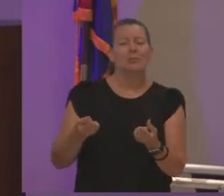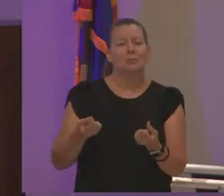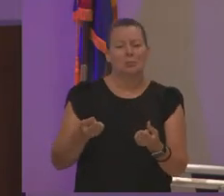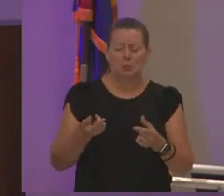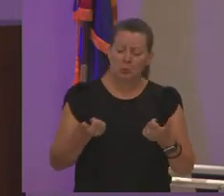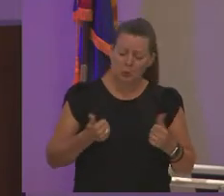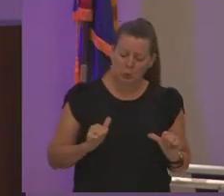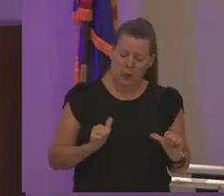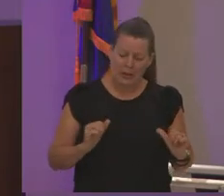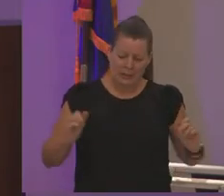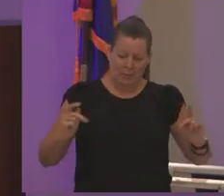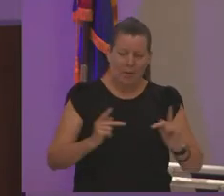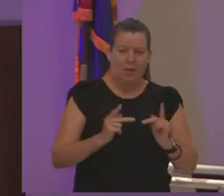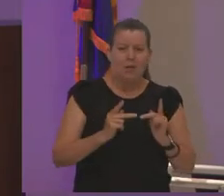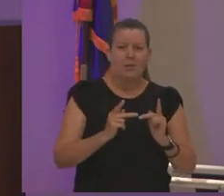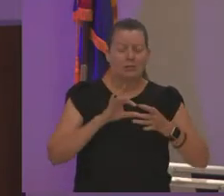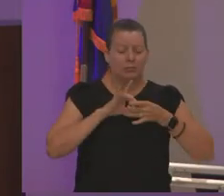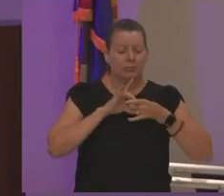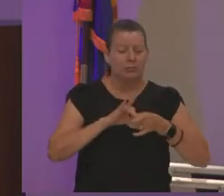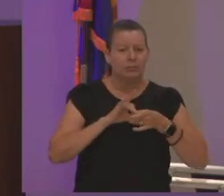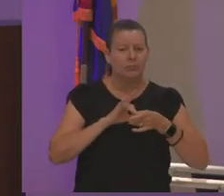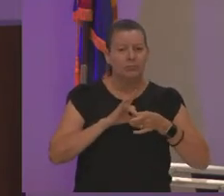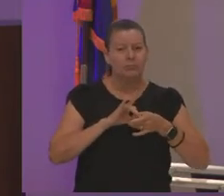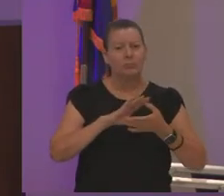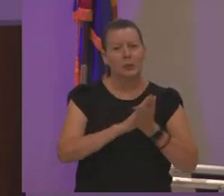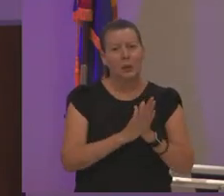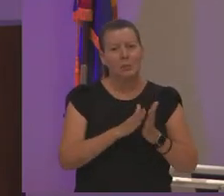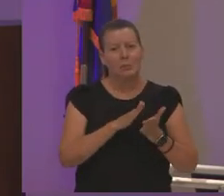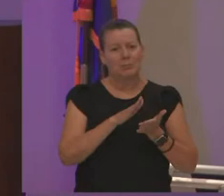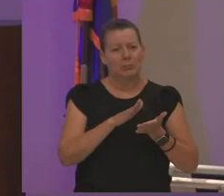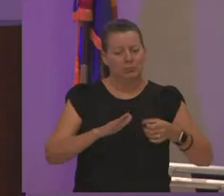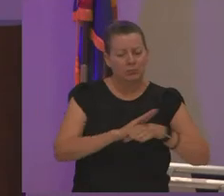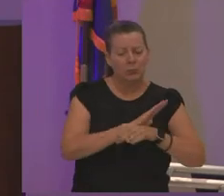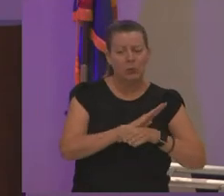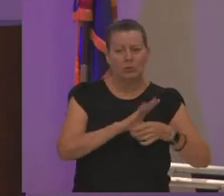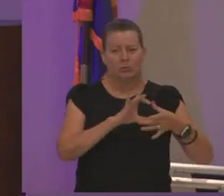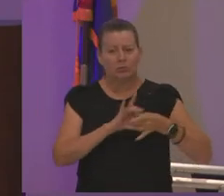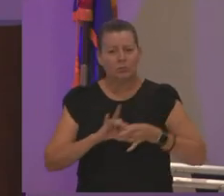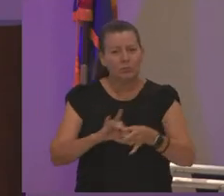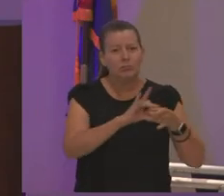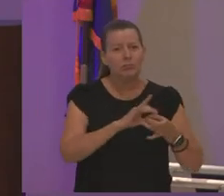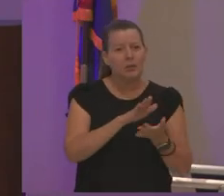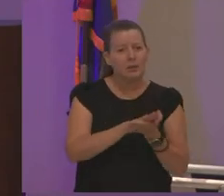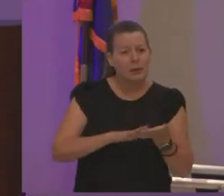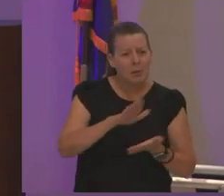back together to be a campus but we have to understand too that being a campus and